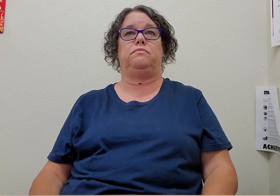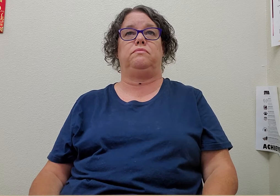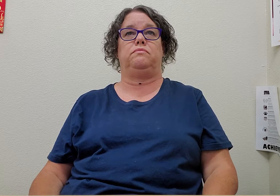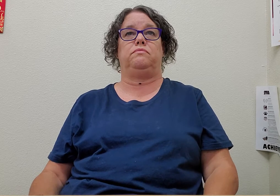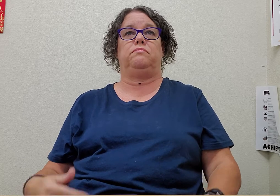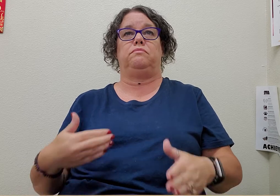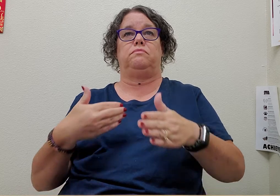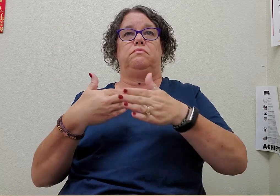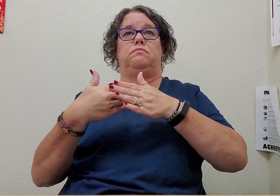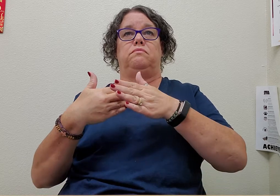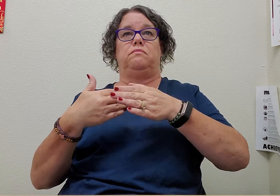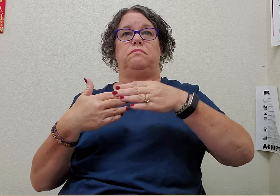near #PARK